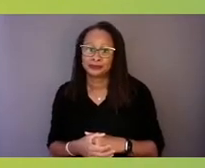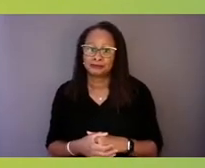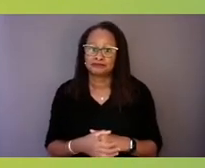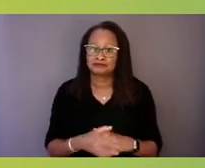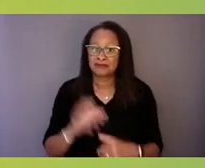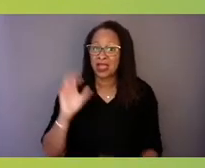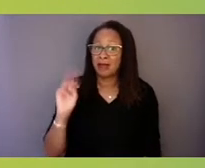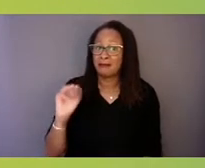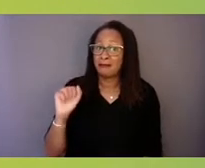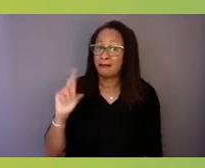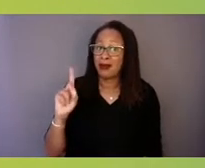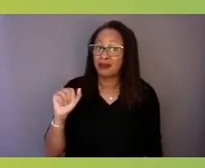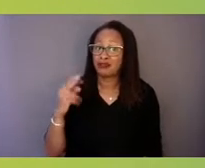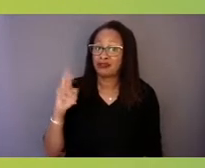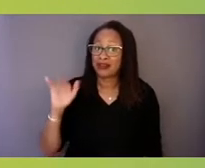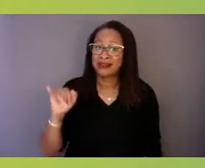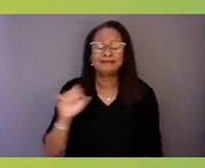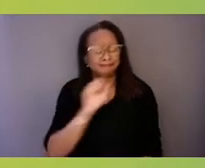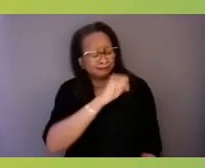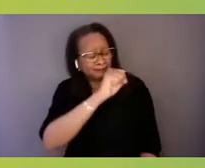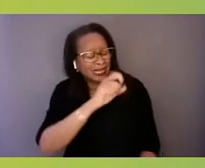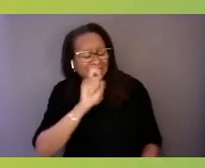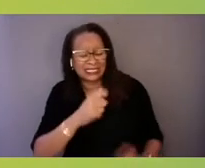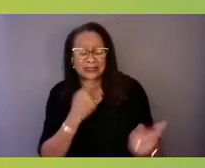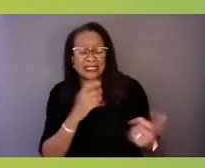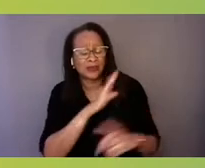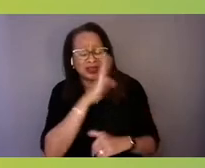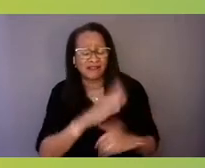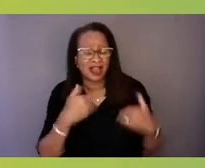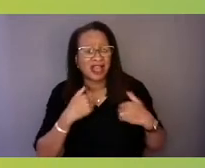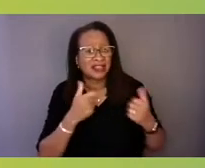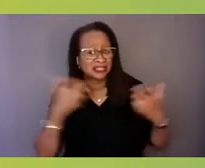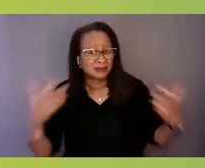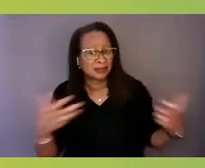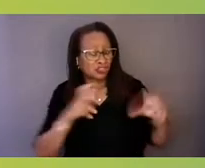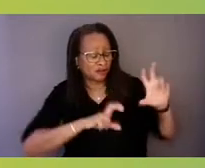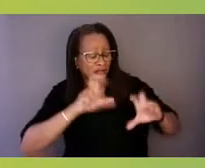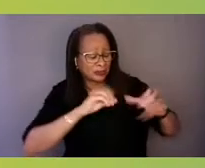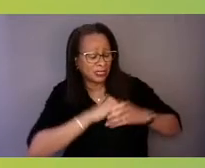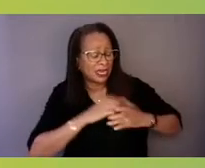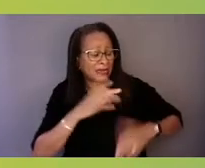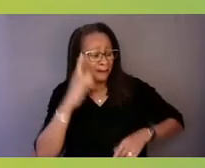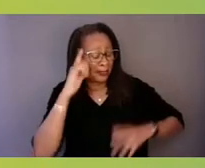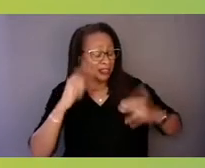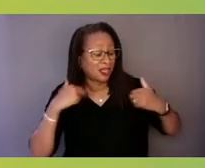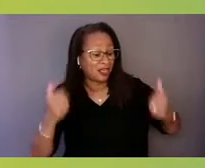that we've never had this much investment in mental health, and that that budget went from $3 billion